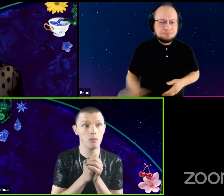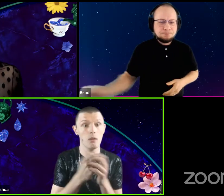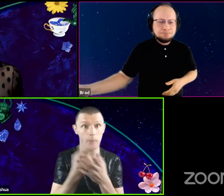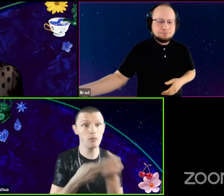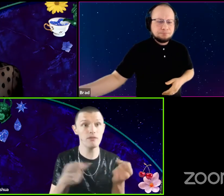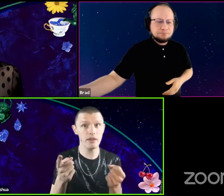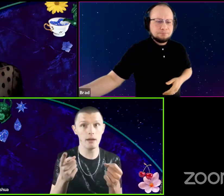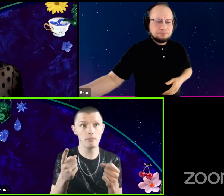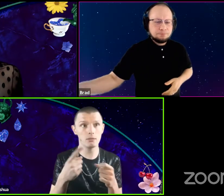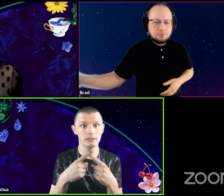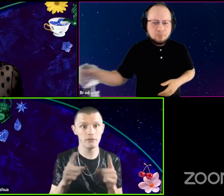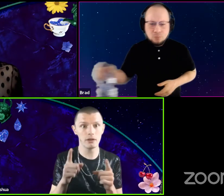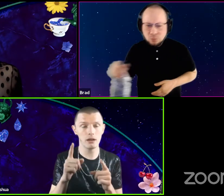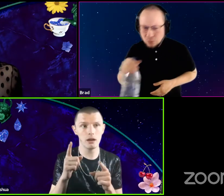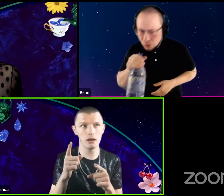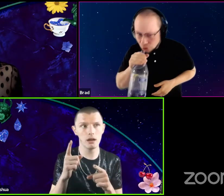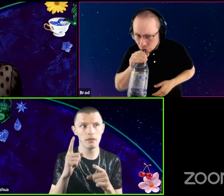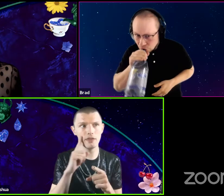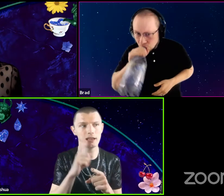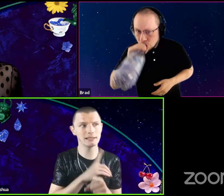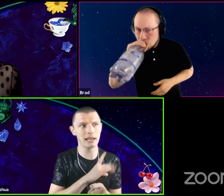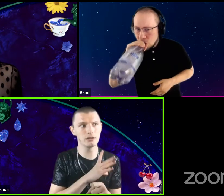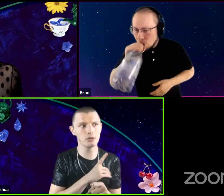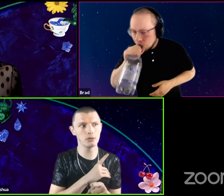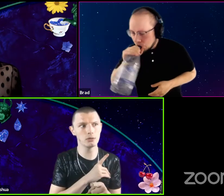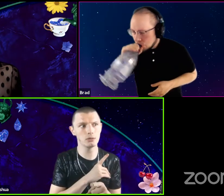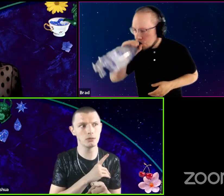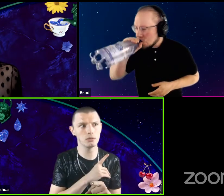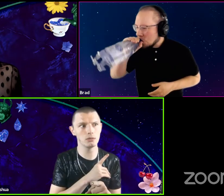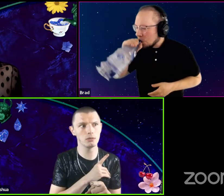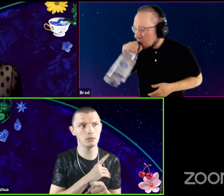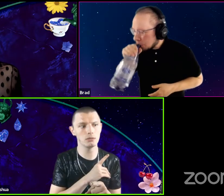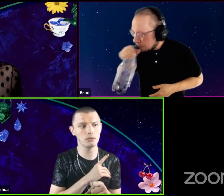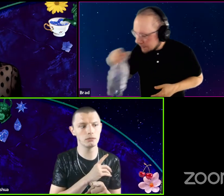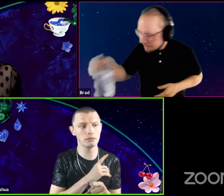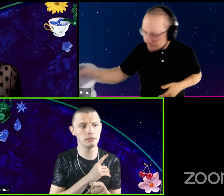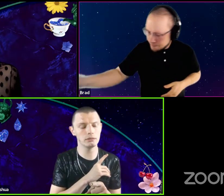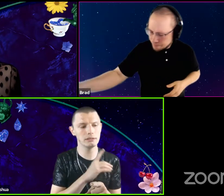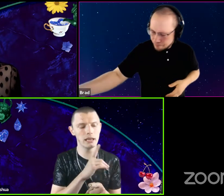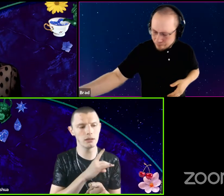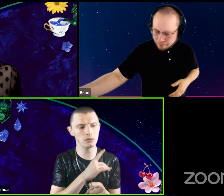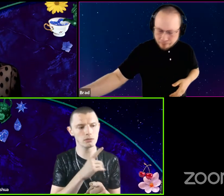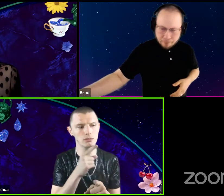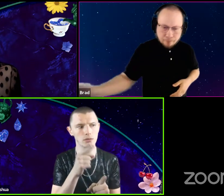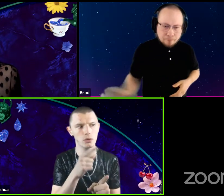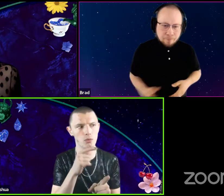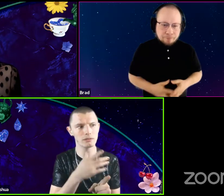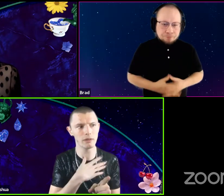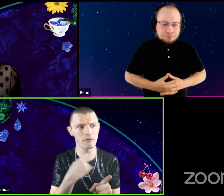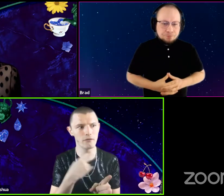Well, both of them were different. I think Daniel, Daniel, who was my voice